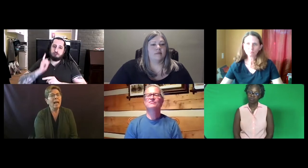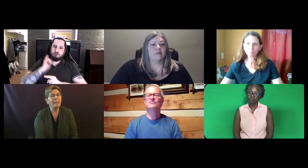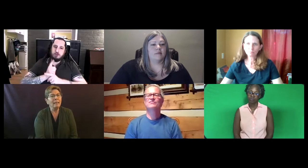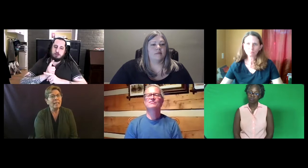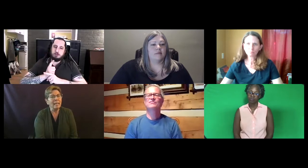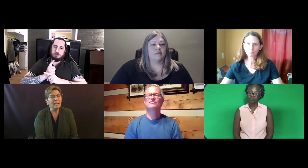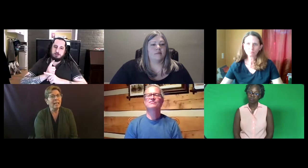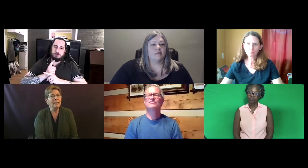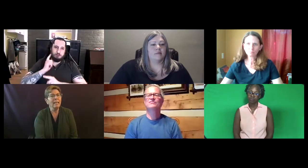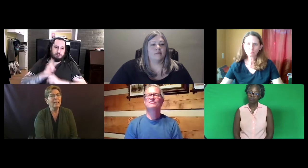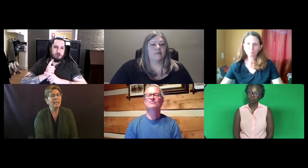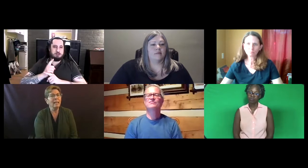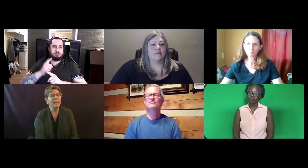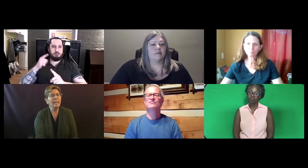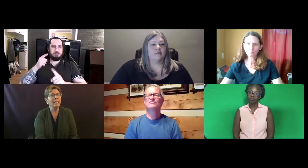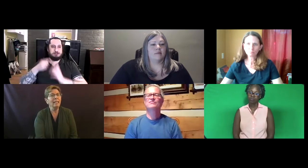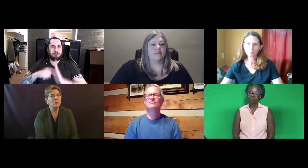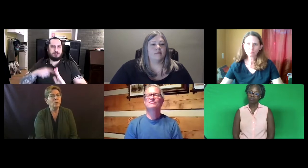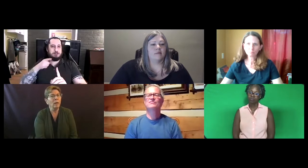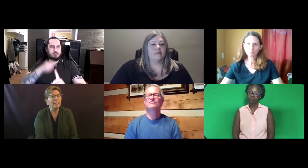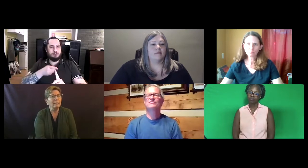I think that they do it right.